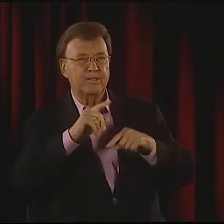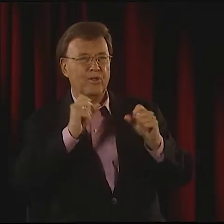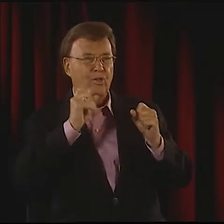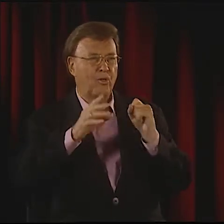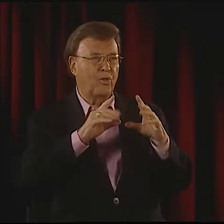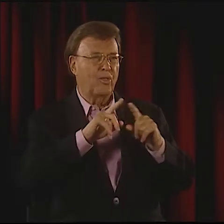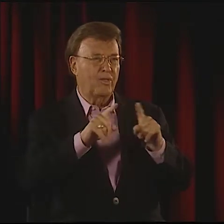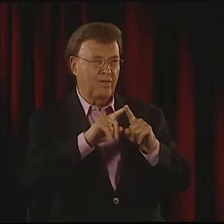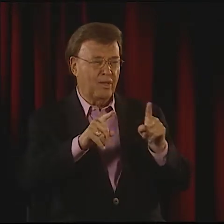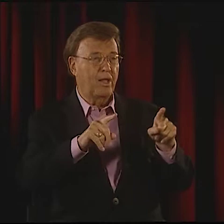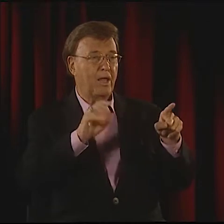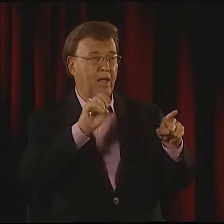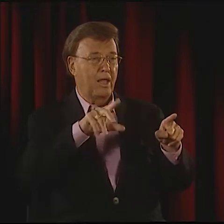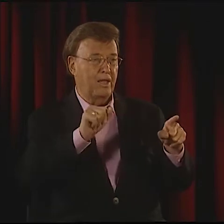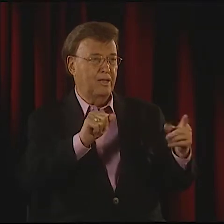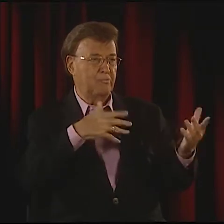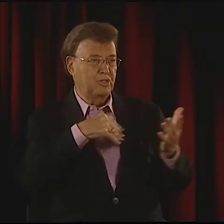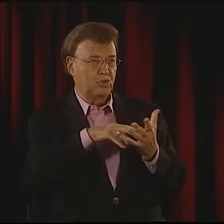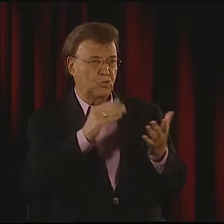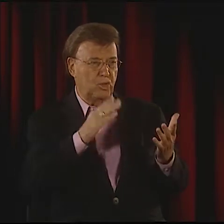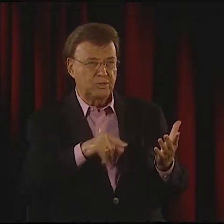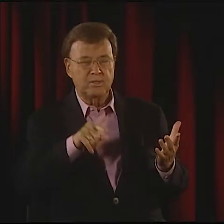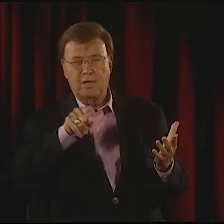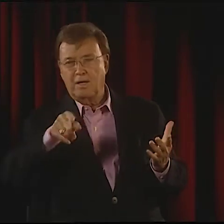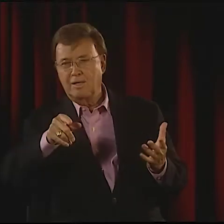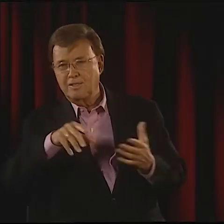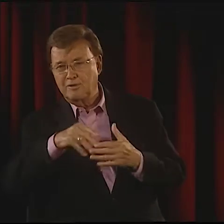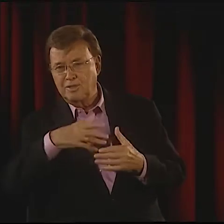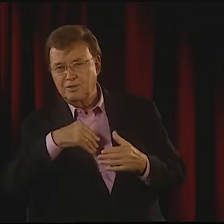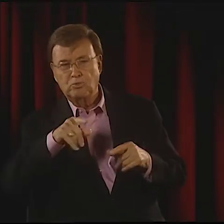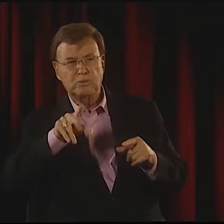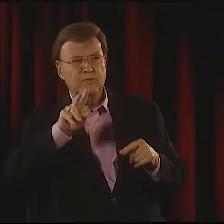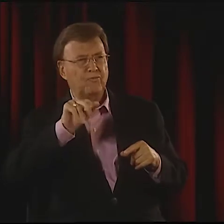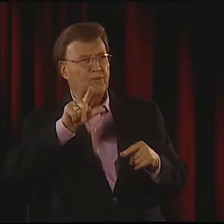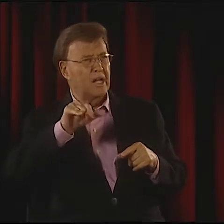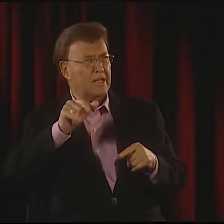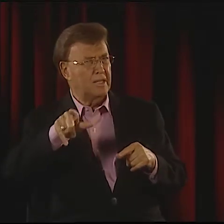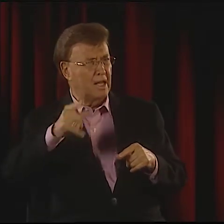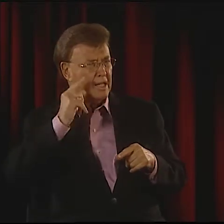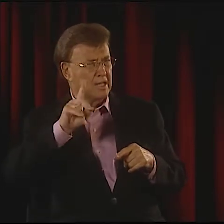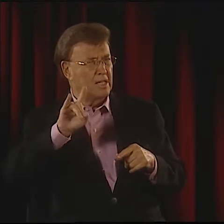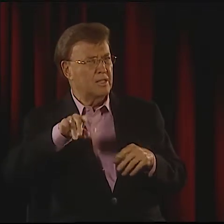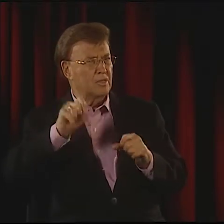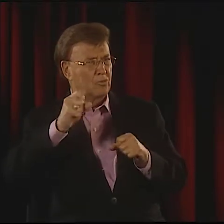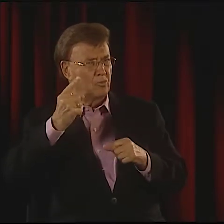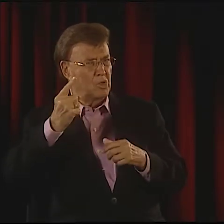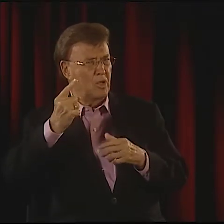THERE WERE CLASSES, AND WE WERE DOING EXPERIMENTS WITH DIFFERENT THINGS SIGNING, AND ELLA WAS ONE OF MY STUDENTS,